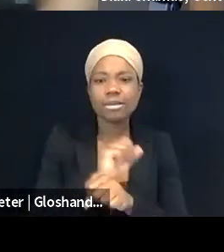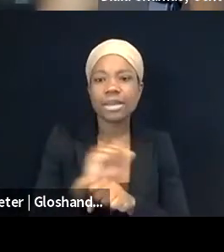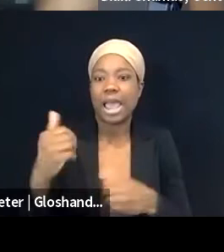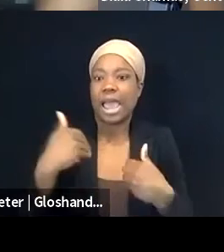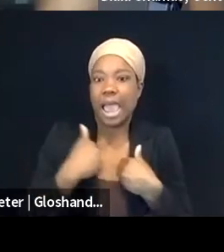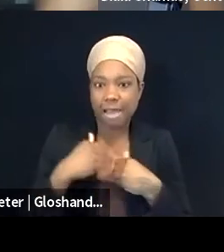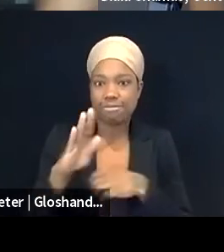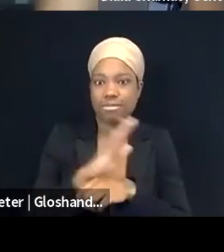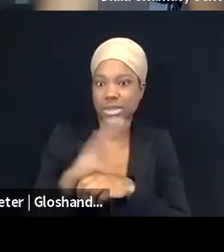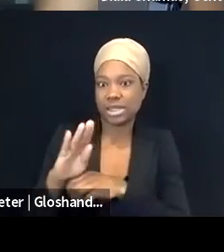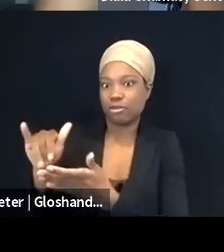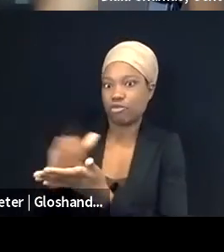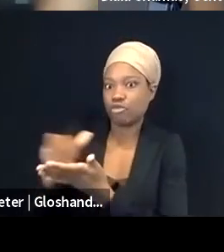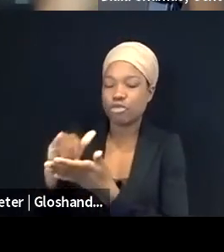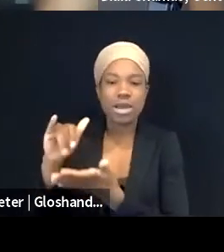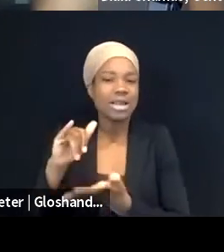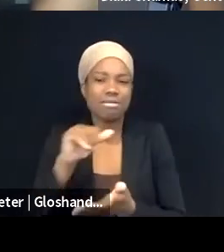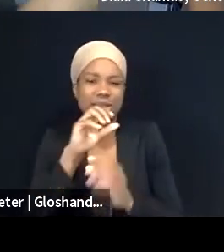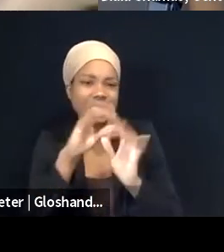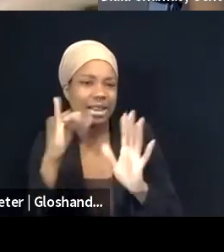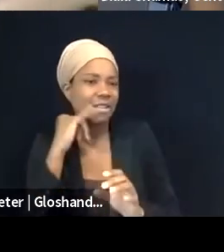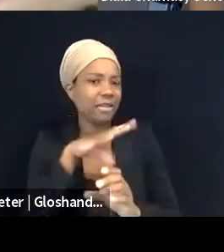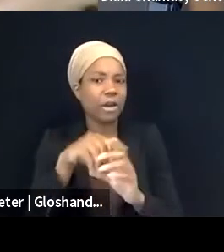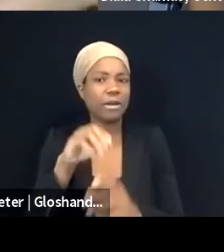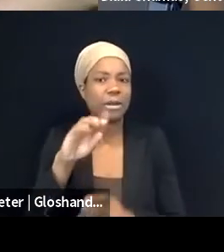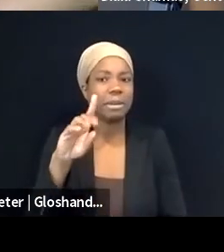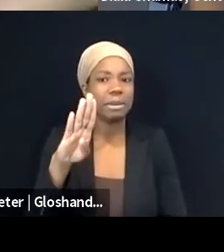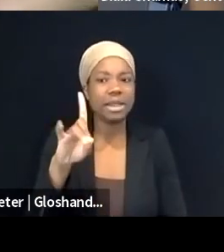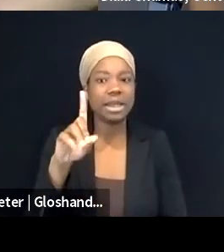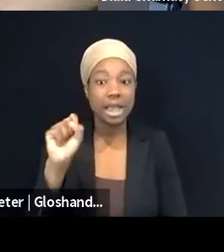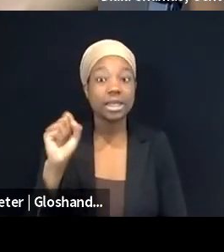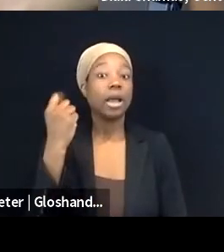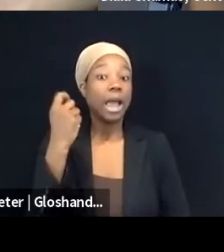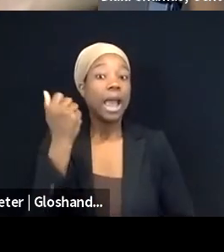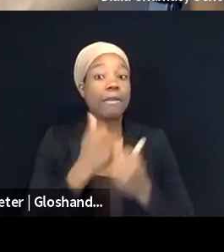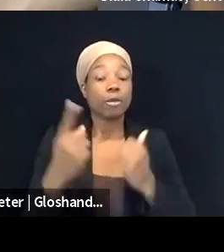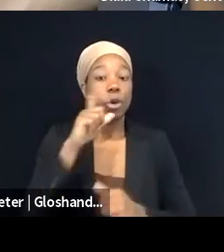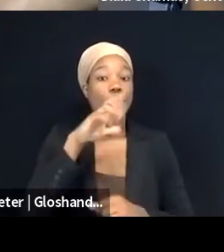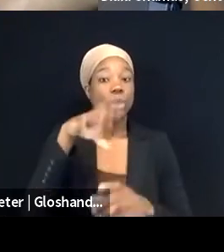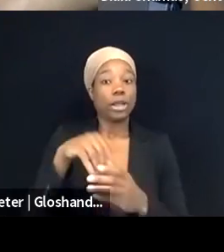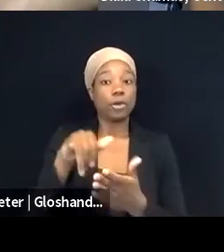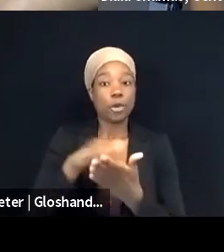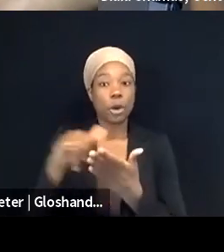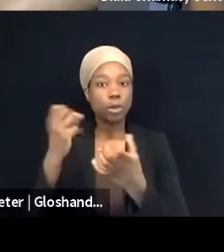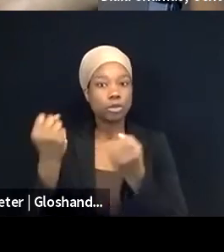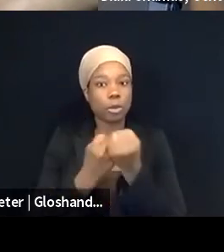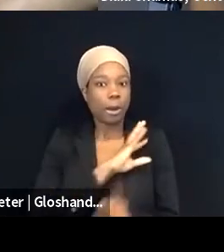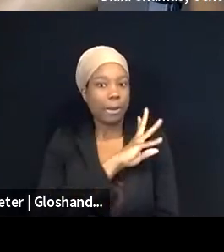and everyone in New York who wants to support boycotts for Palestinian rights can continue and go about their business and do it, as they should,